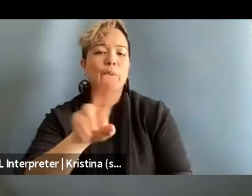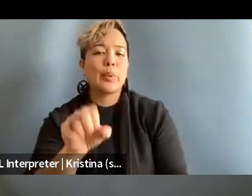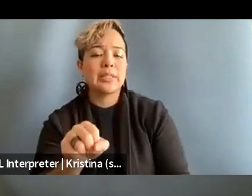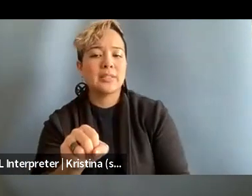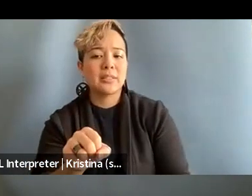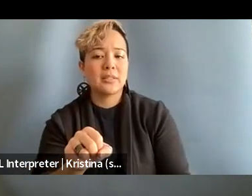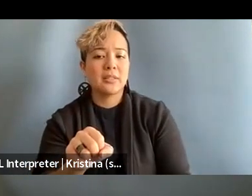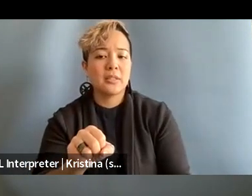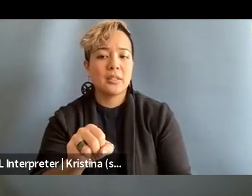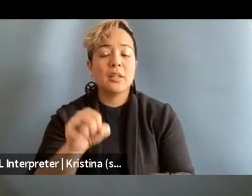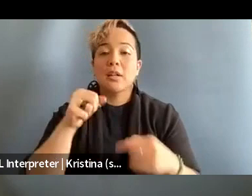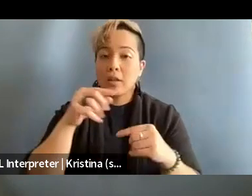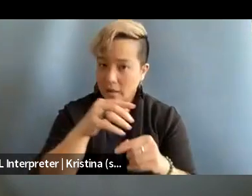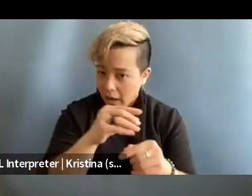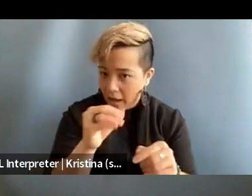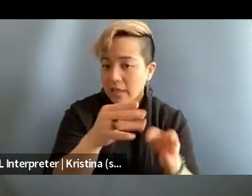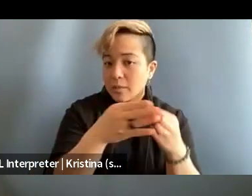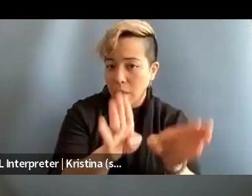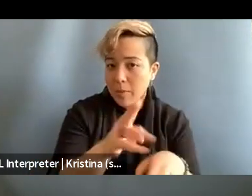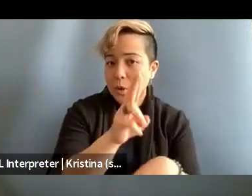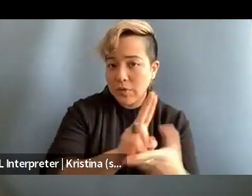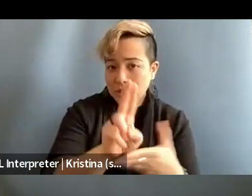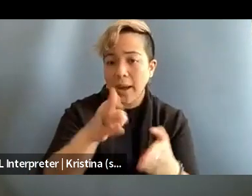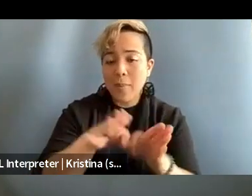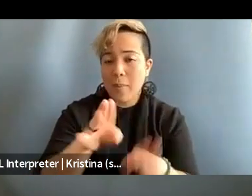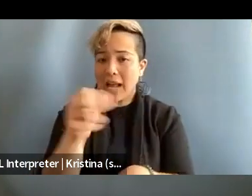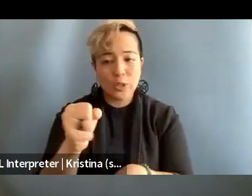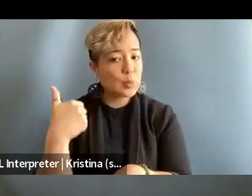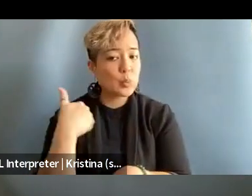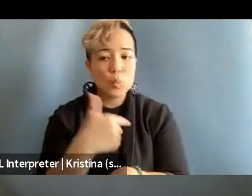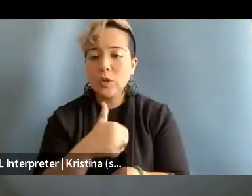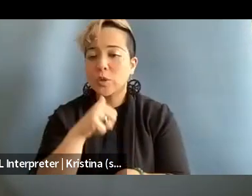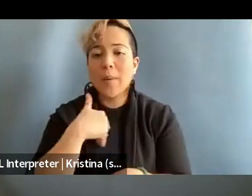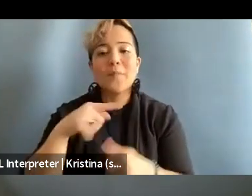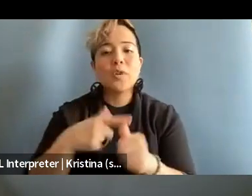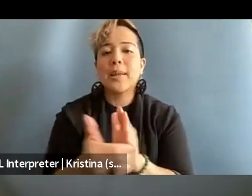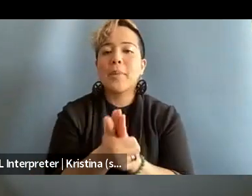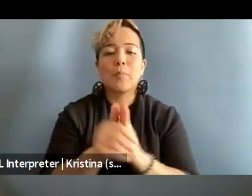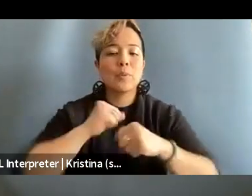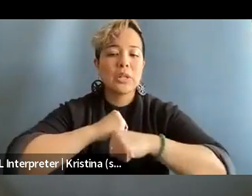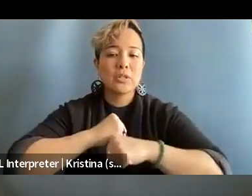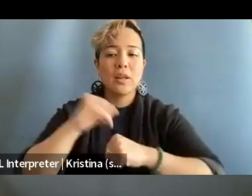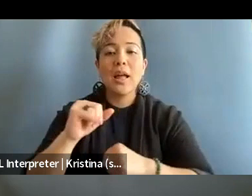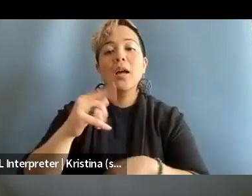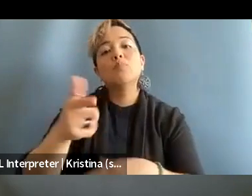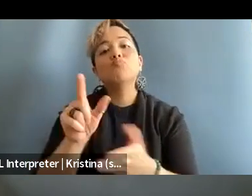and at public universities and public high schools, we don't have First Amendment protections like press freedom rights.